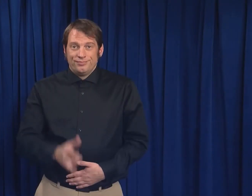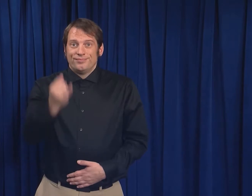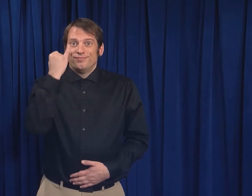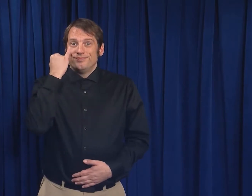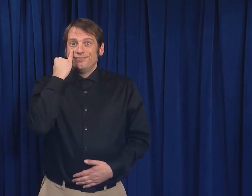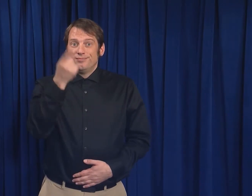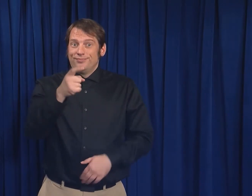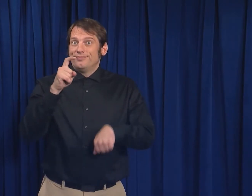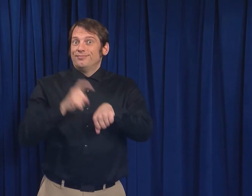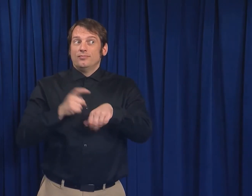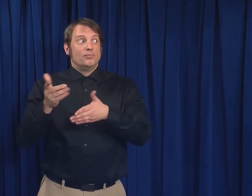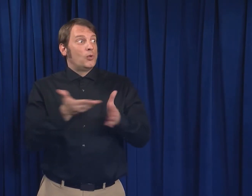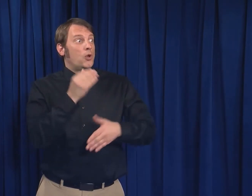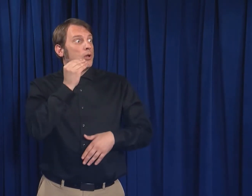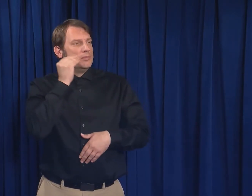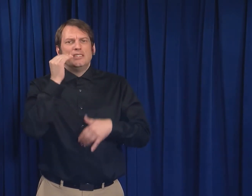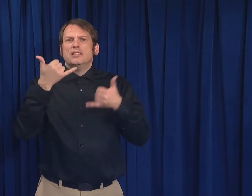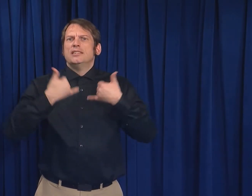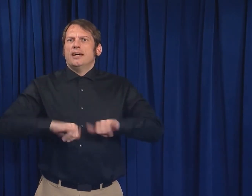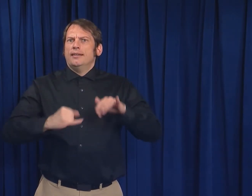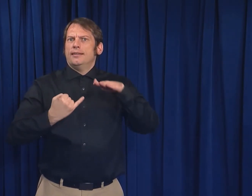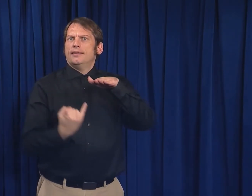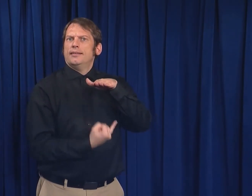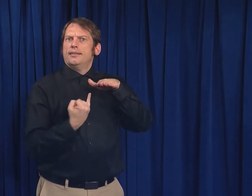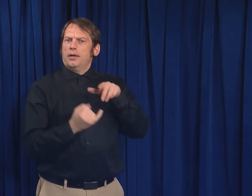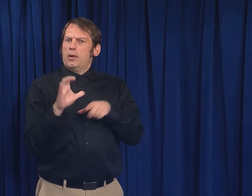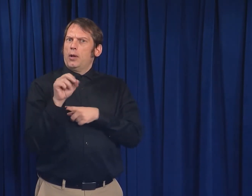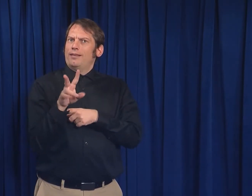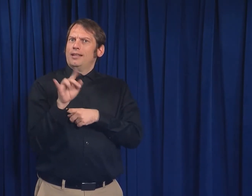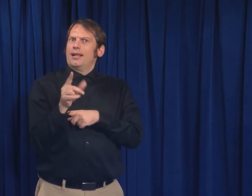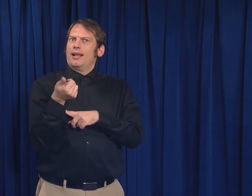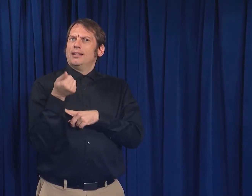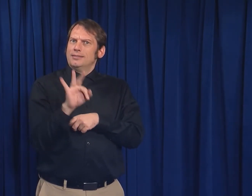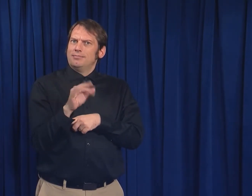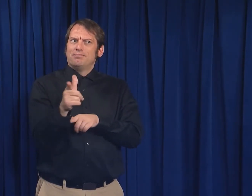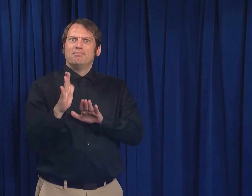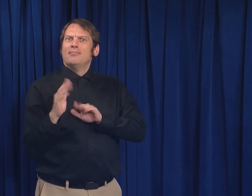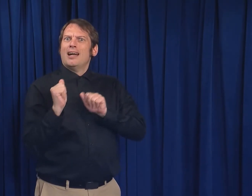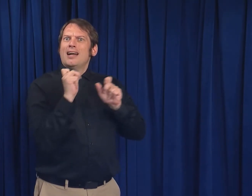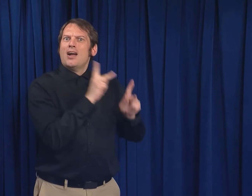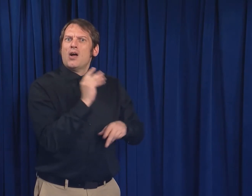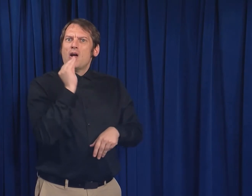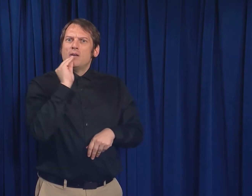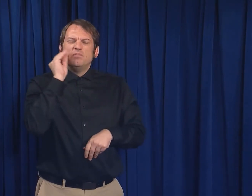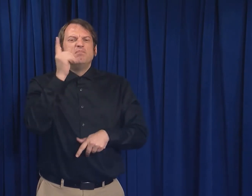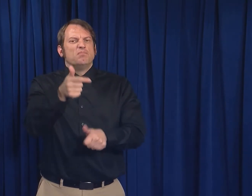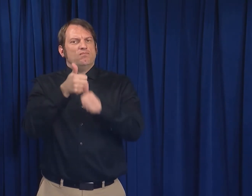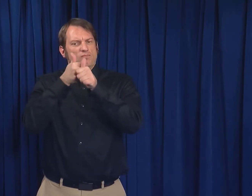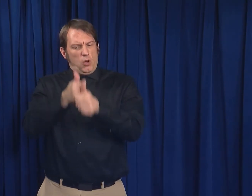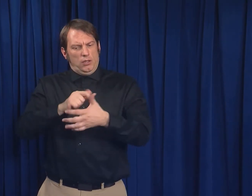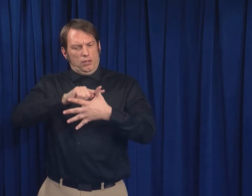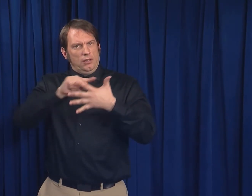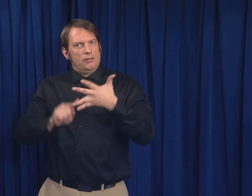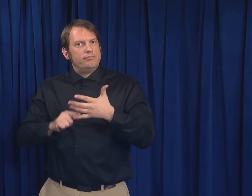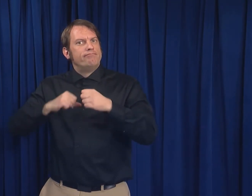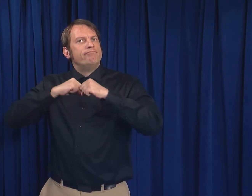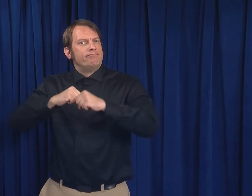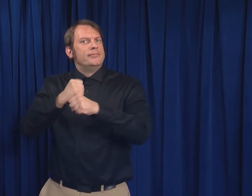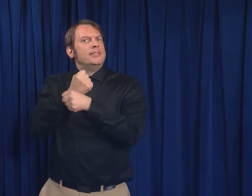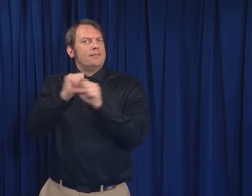If you are still in isolation for COVID-19 and have returned home, take the following precautions